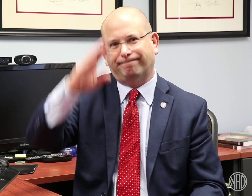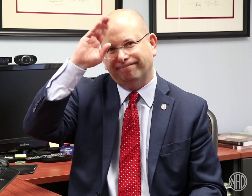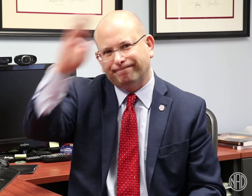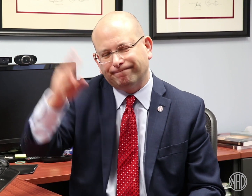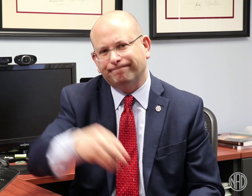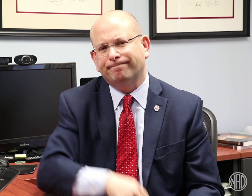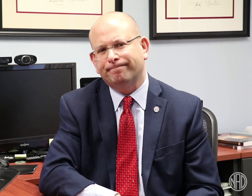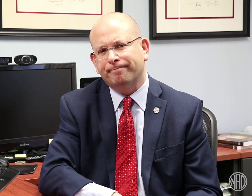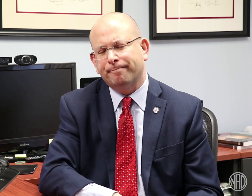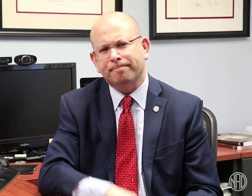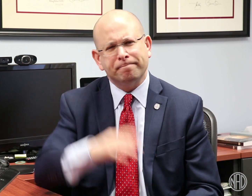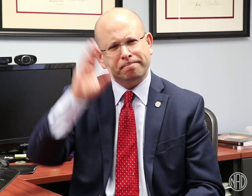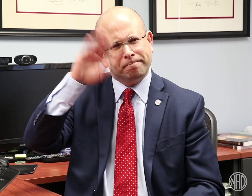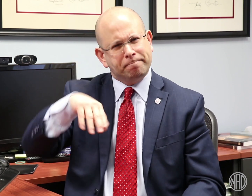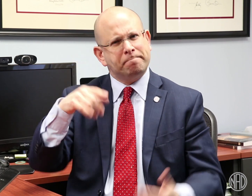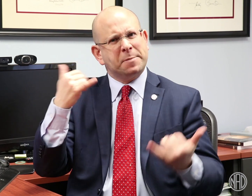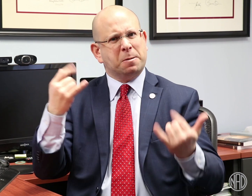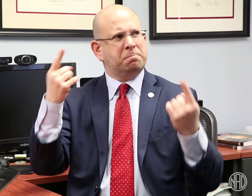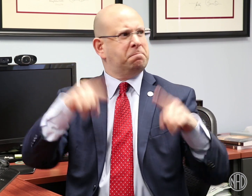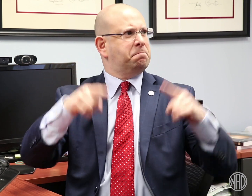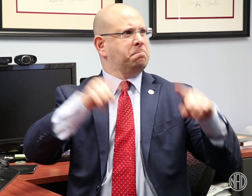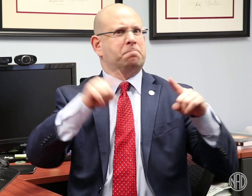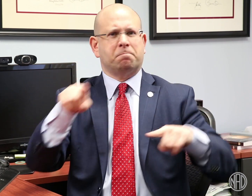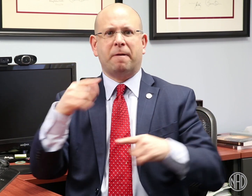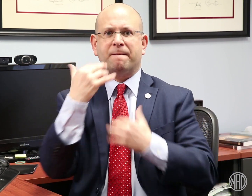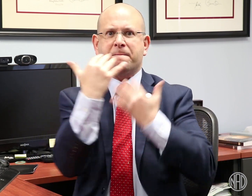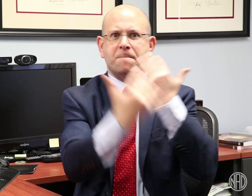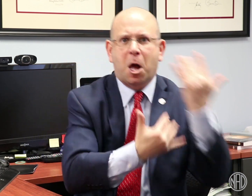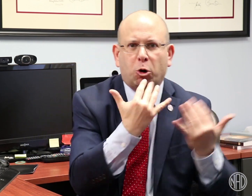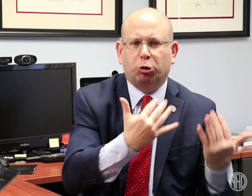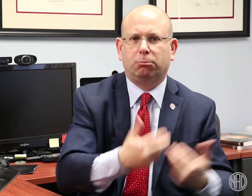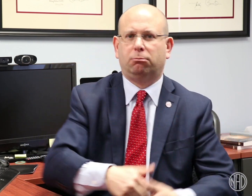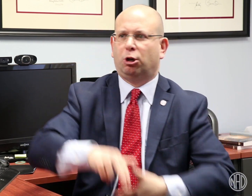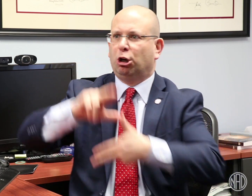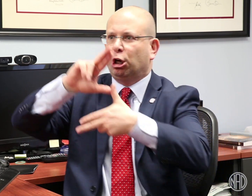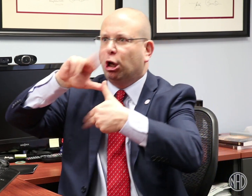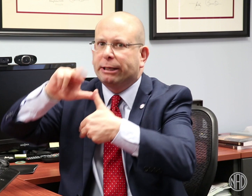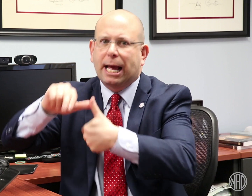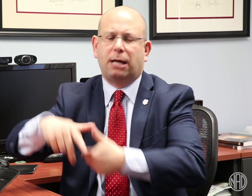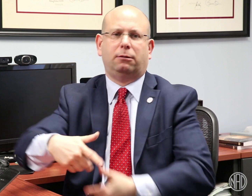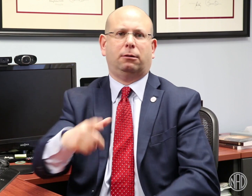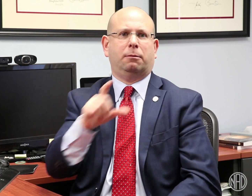Hello. There have been many different emergencies across the U.S., including natural disasters, fires, hurricanes,